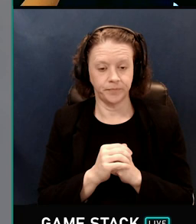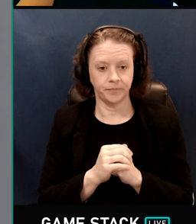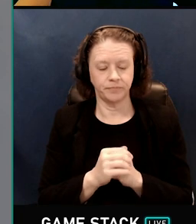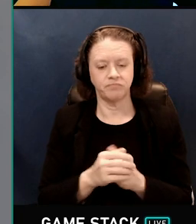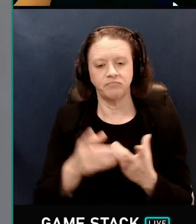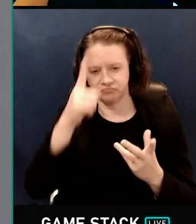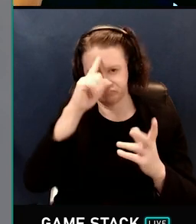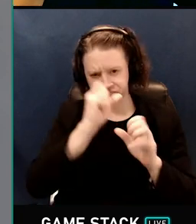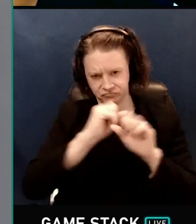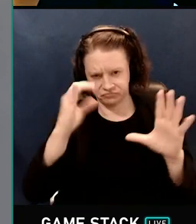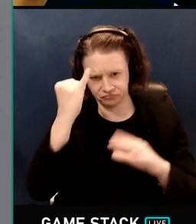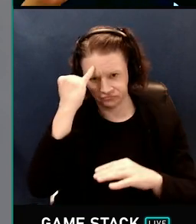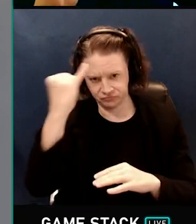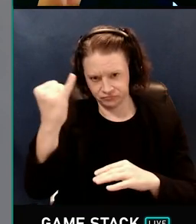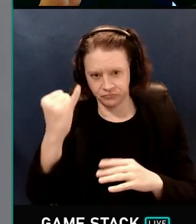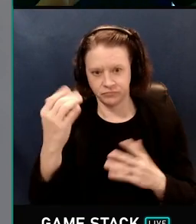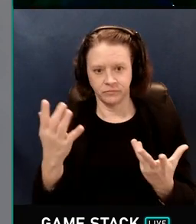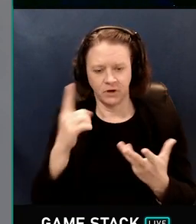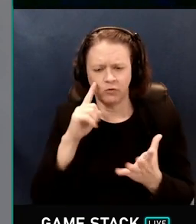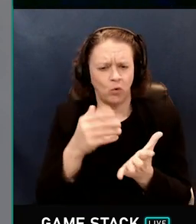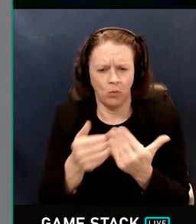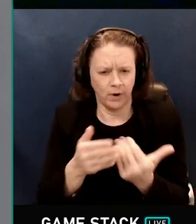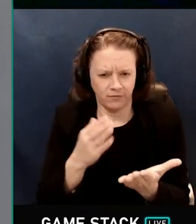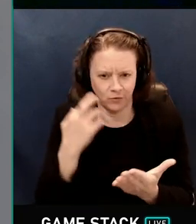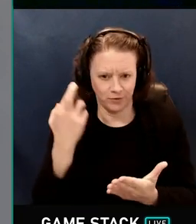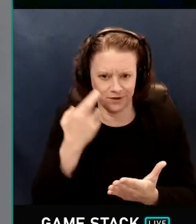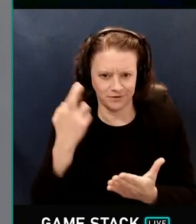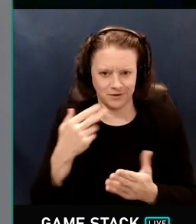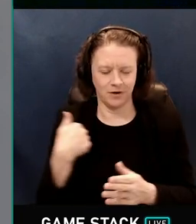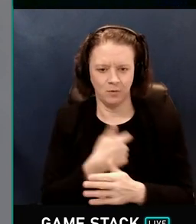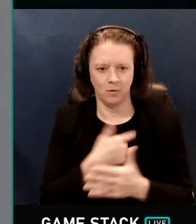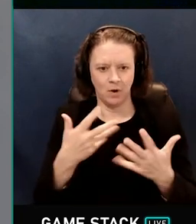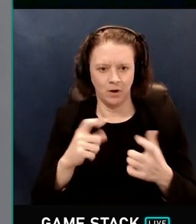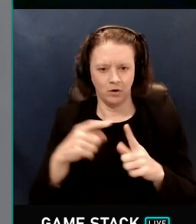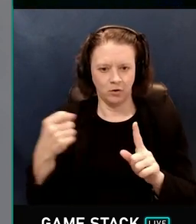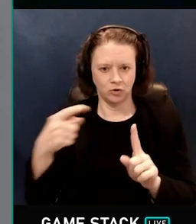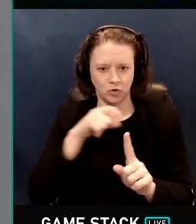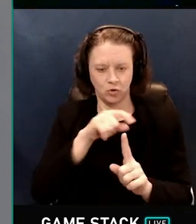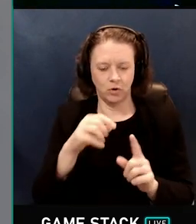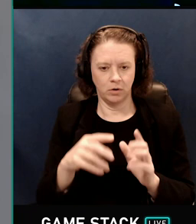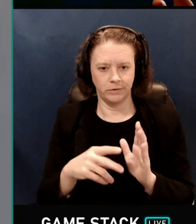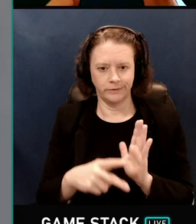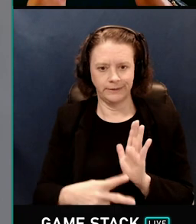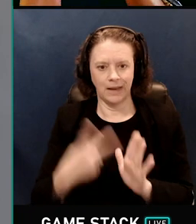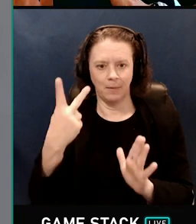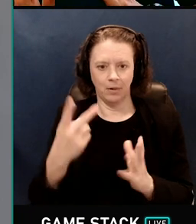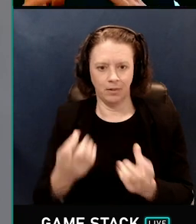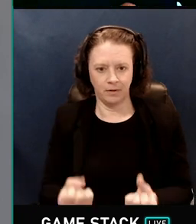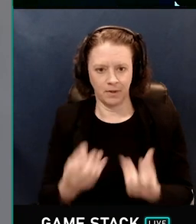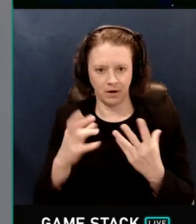Now let's imagine that, for whatever reason, we want to shoot twice as many rays to the left